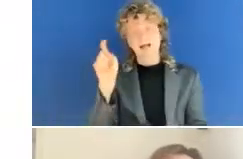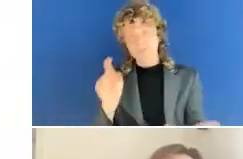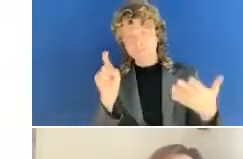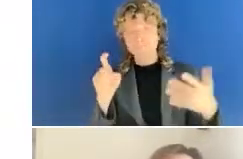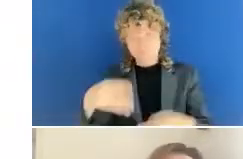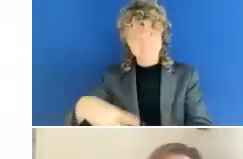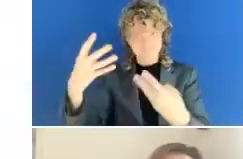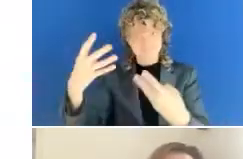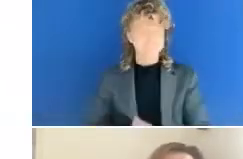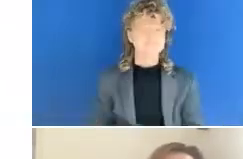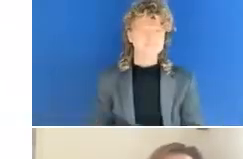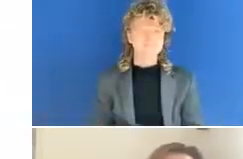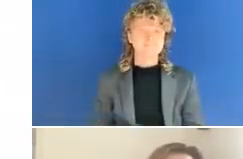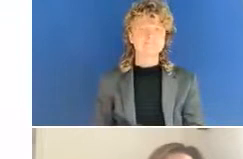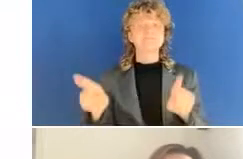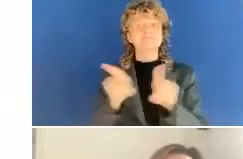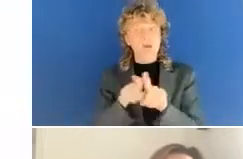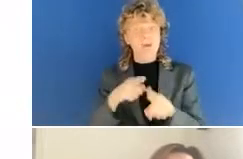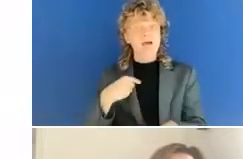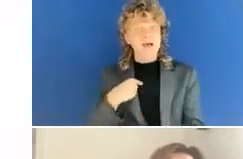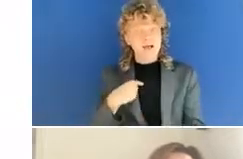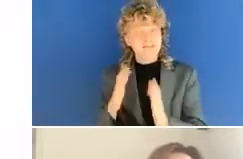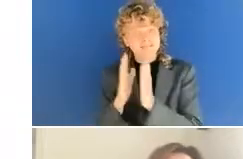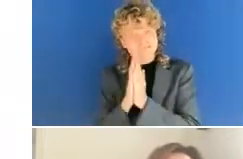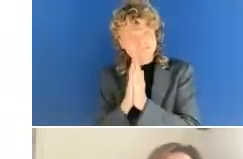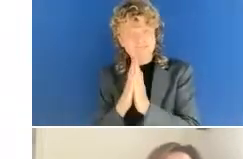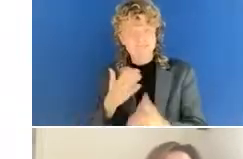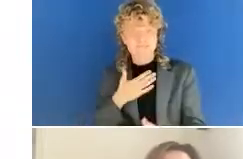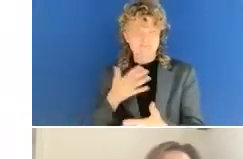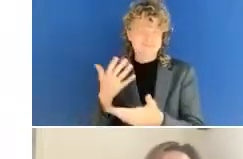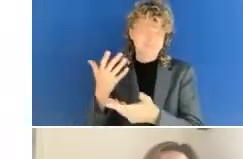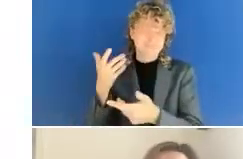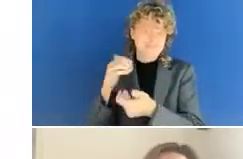And now, I will ask my dear friend my dear friend Radek to help with the Czech translation,